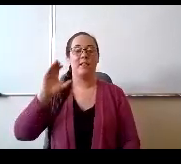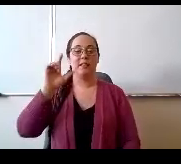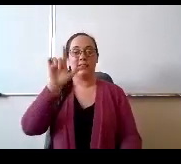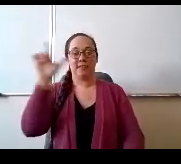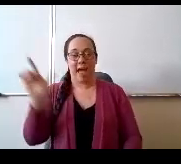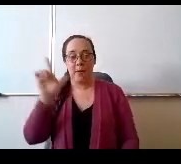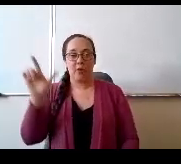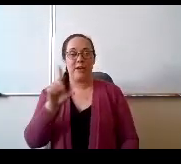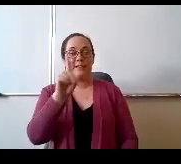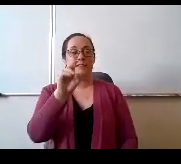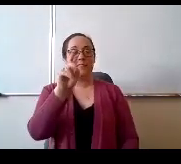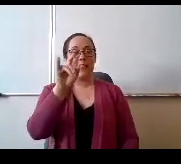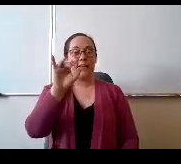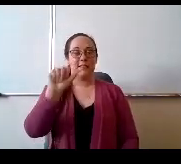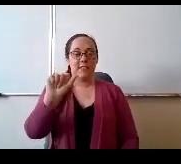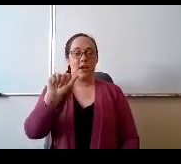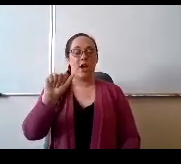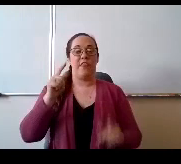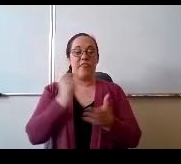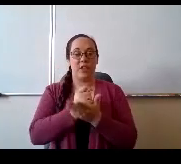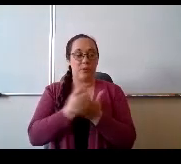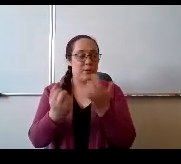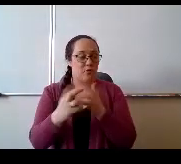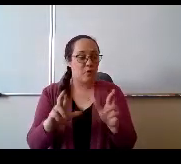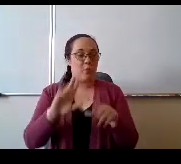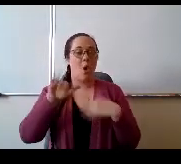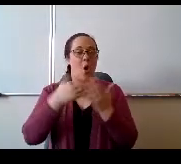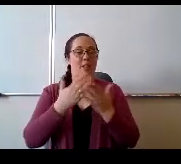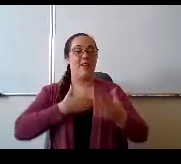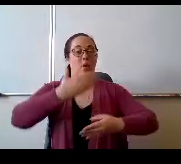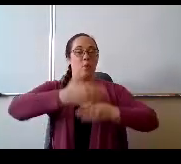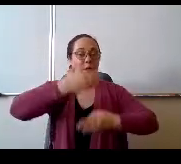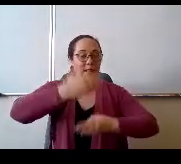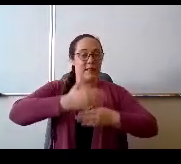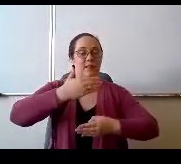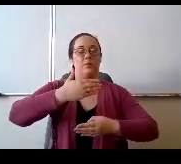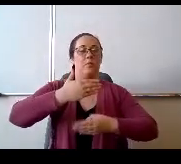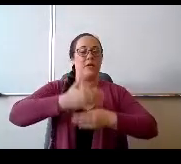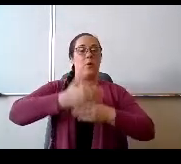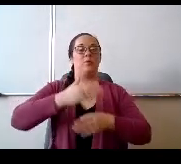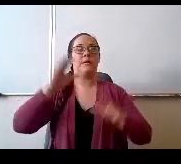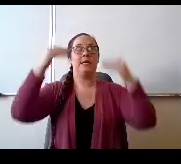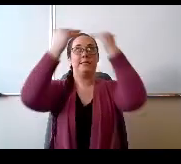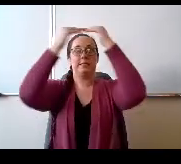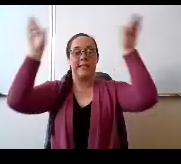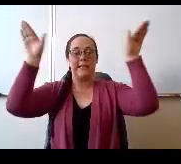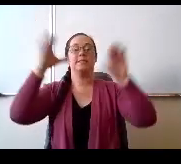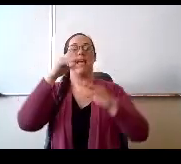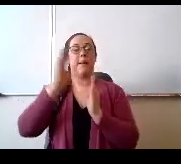classrooms now have ceilings, windows and paint before we know it will be holding the grand opening ceremony.